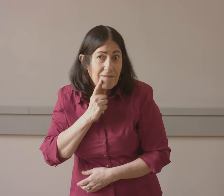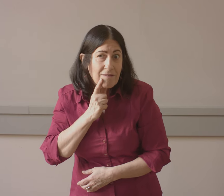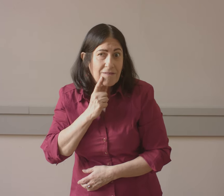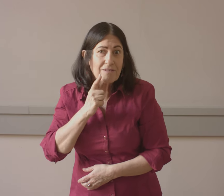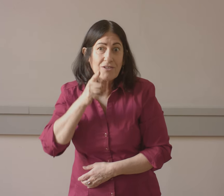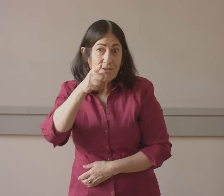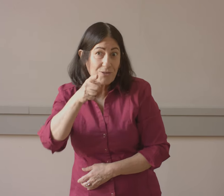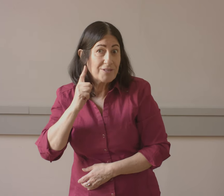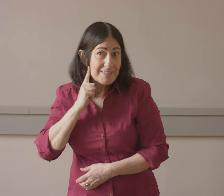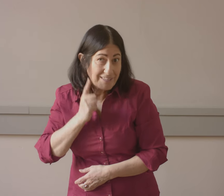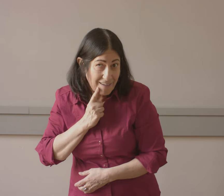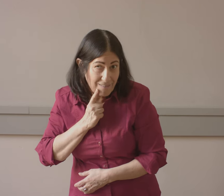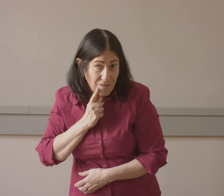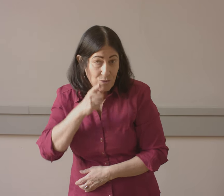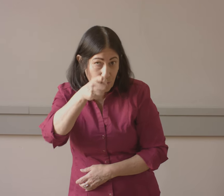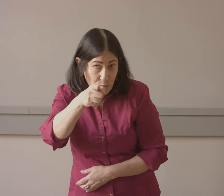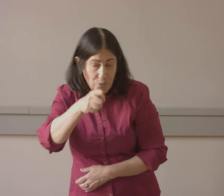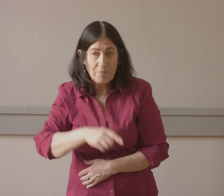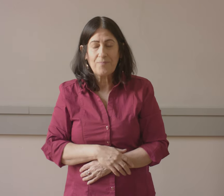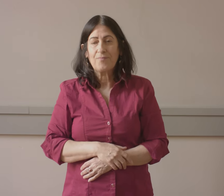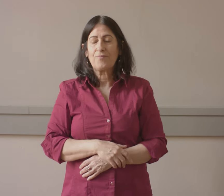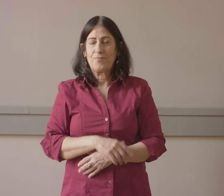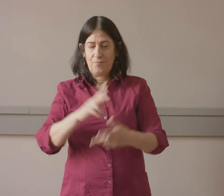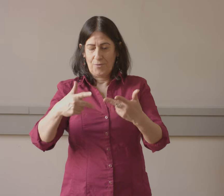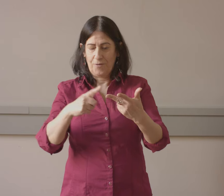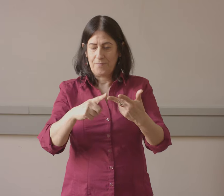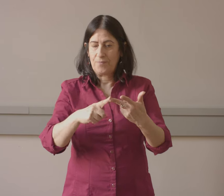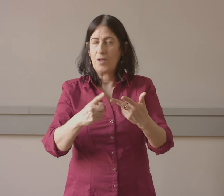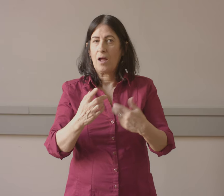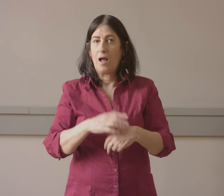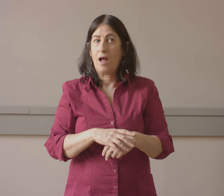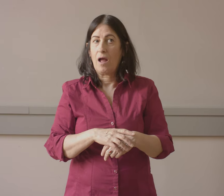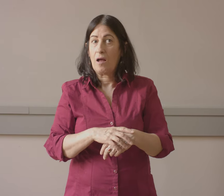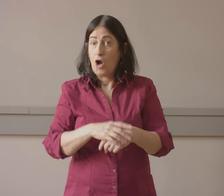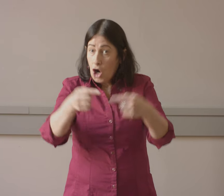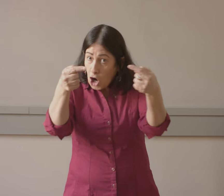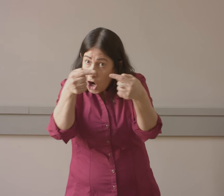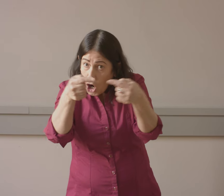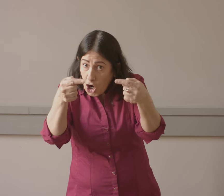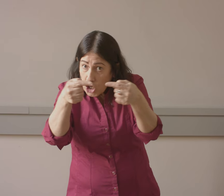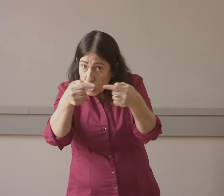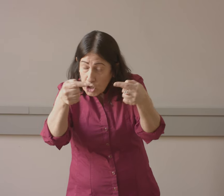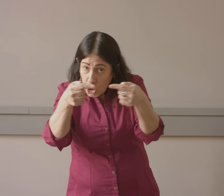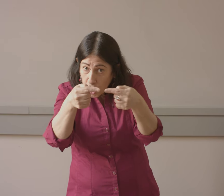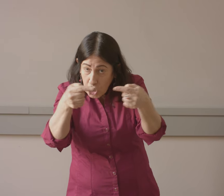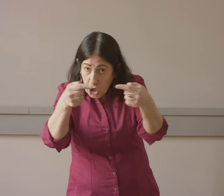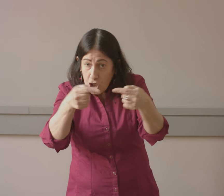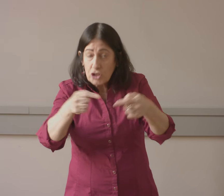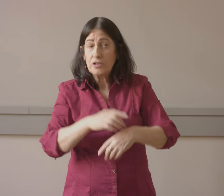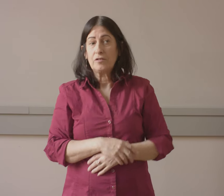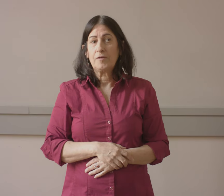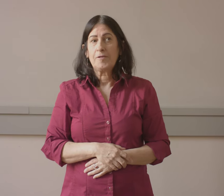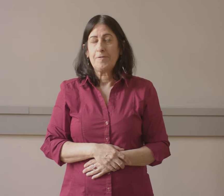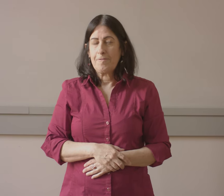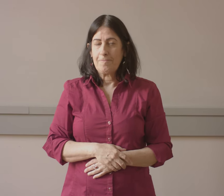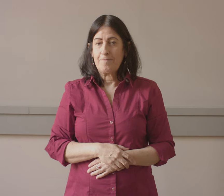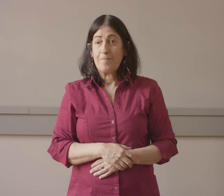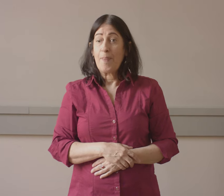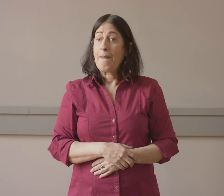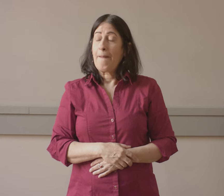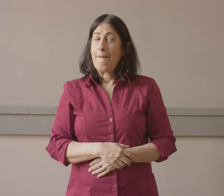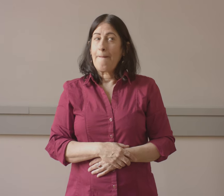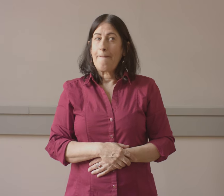are deaf? Hurt? This is a sign for hurt.